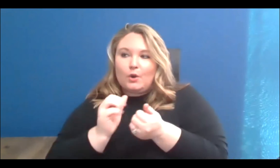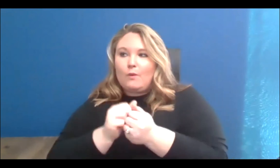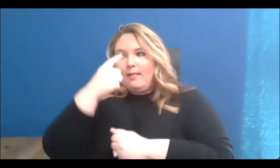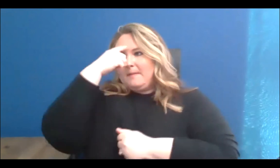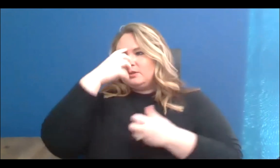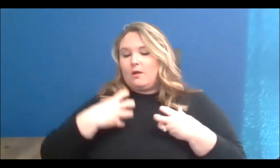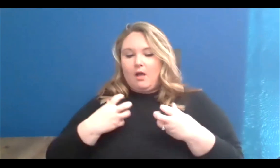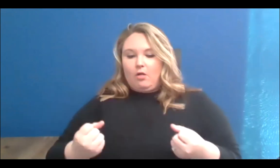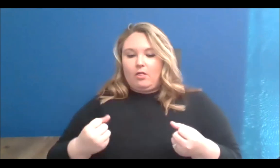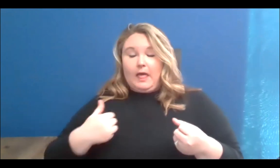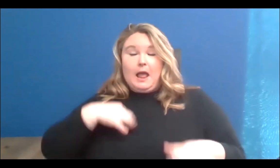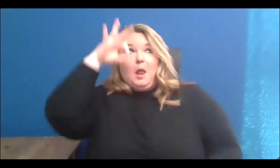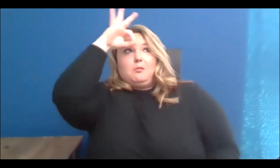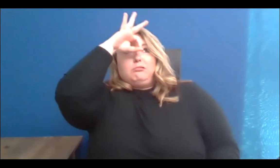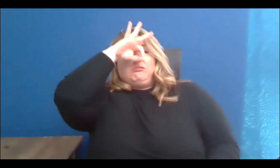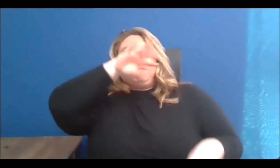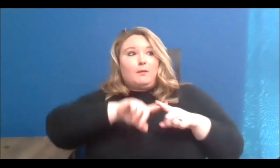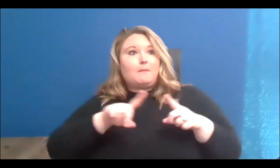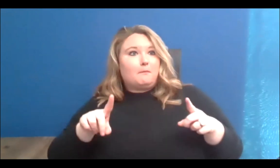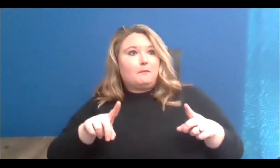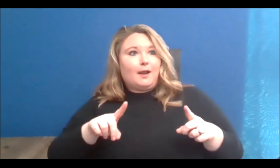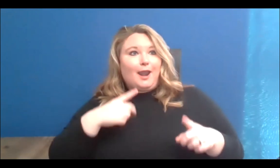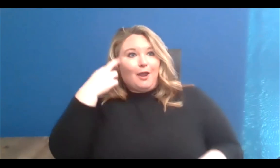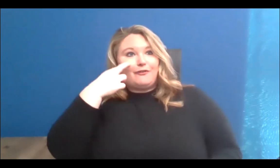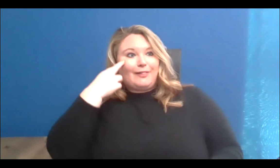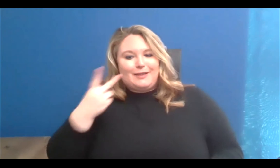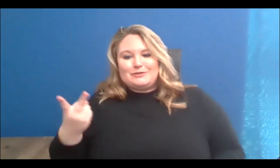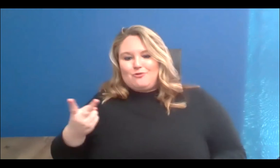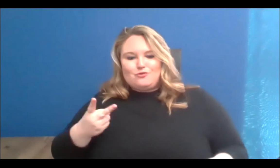way, they just go so much hand-in-hand. I think it's just such a tricky thing to